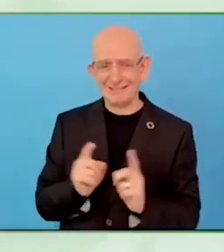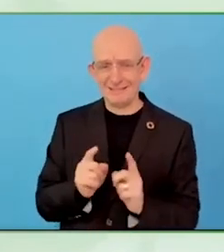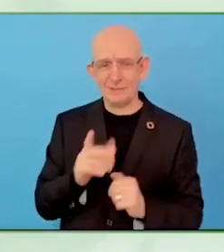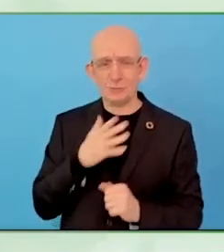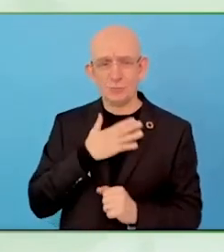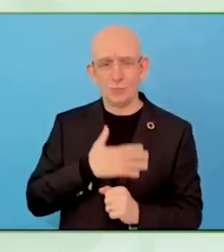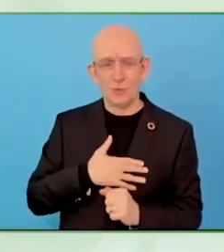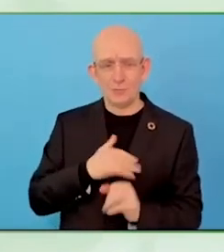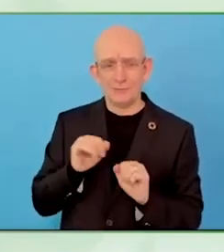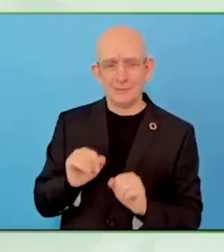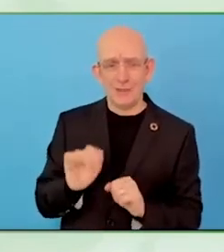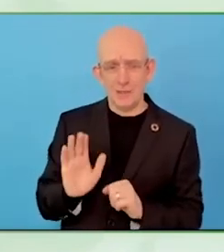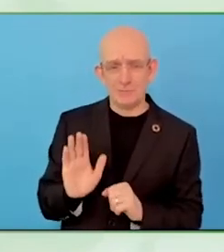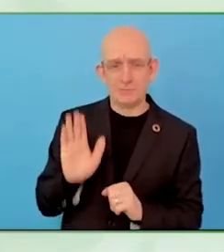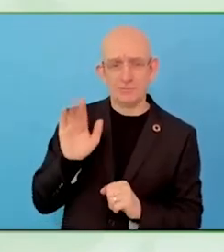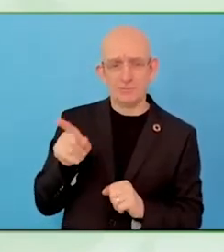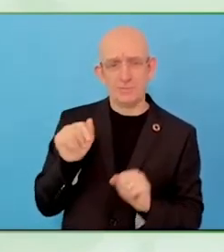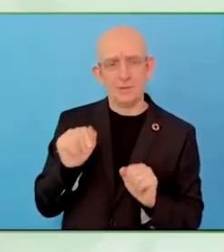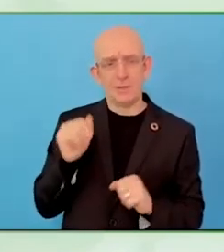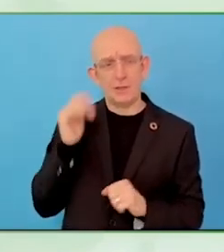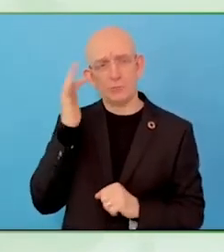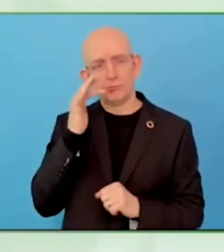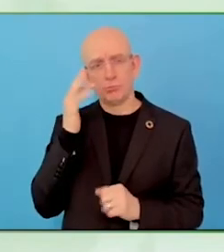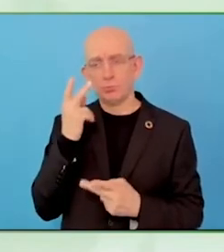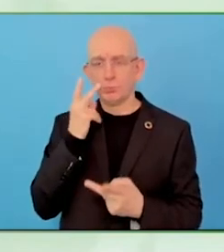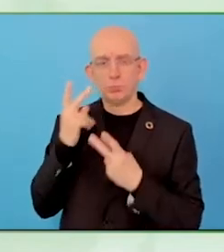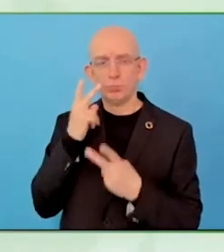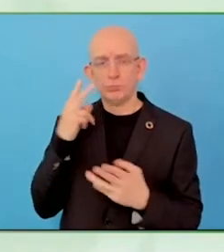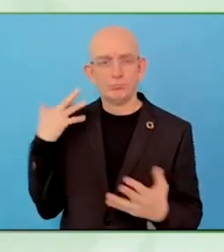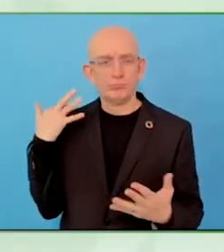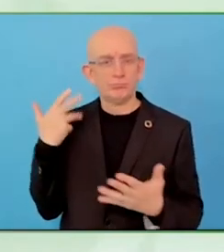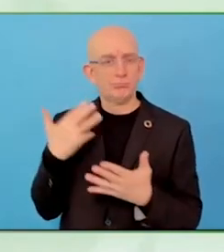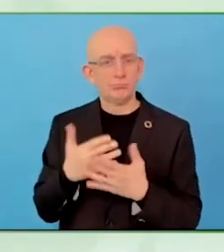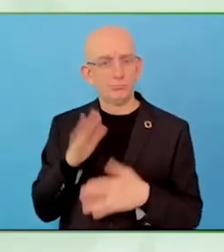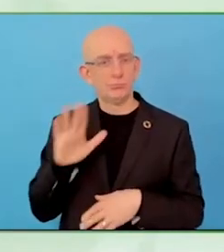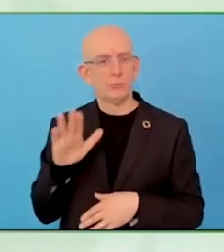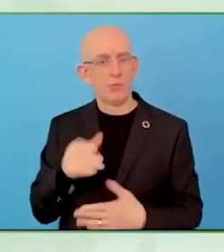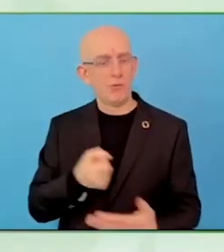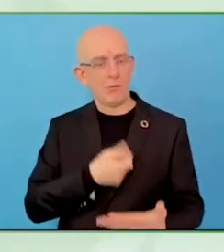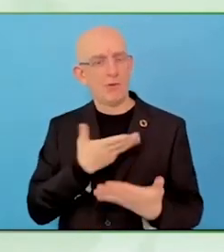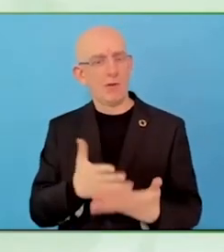everybody else about, just one piece and then we have to wrap it up, although I would like to continue.